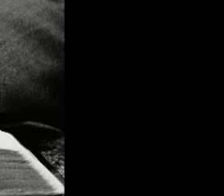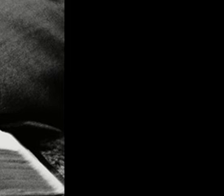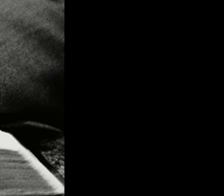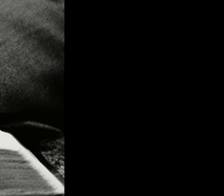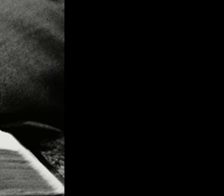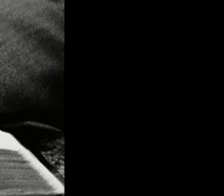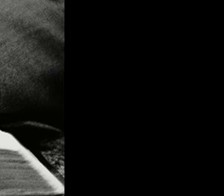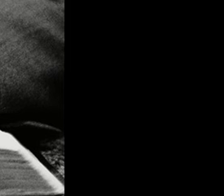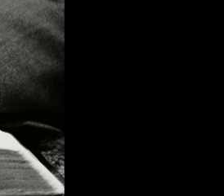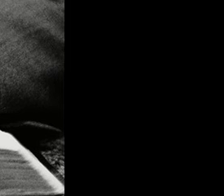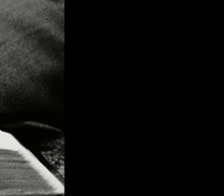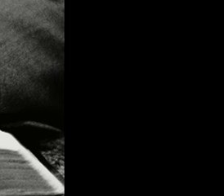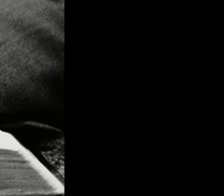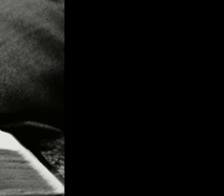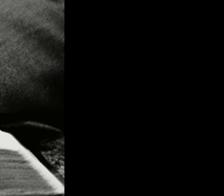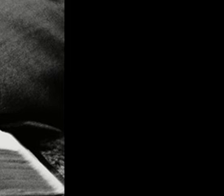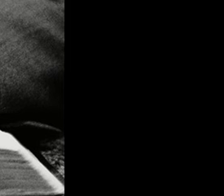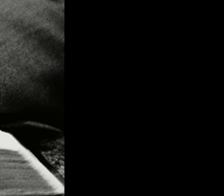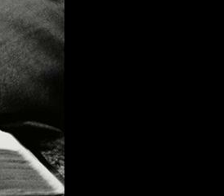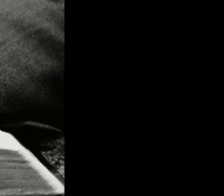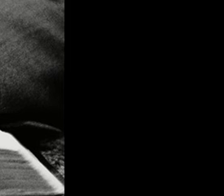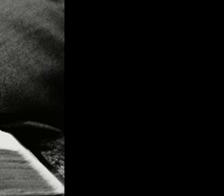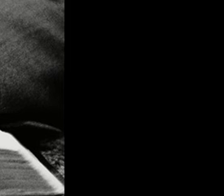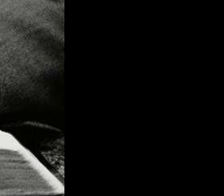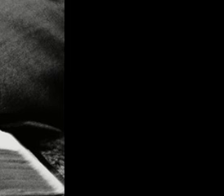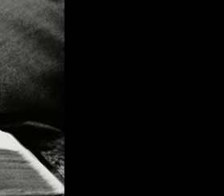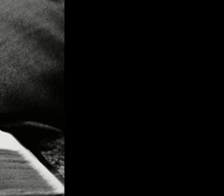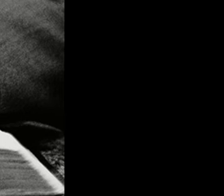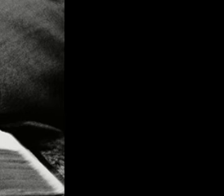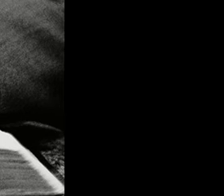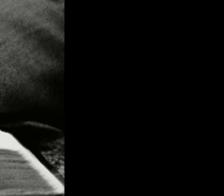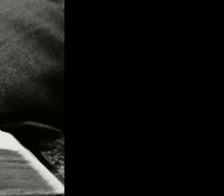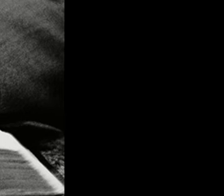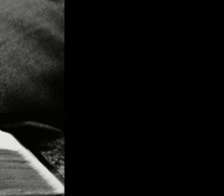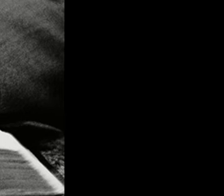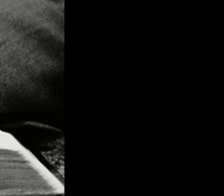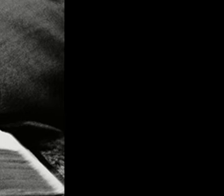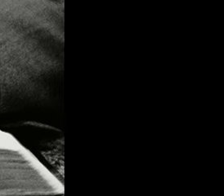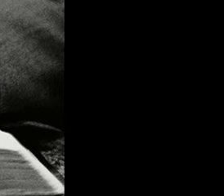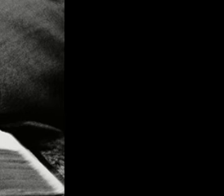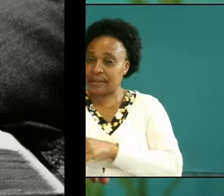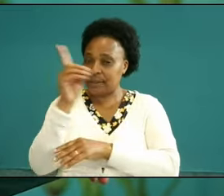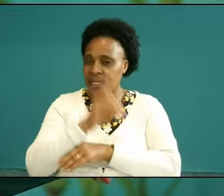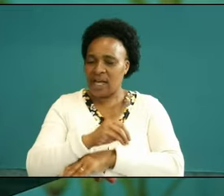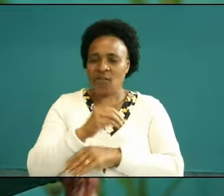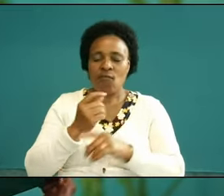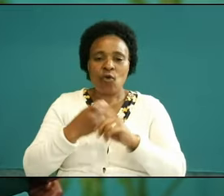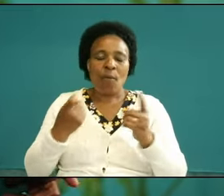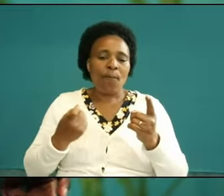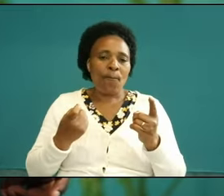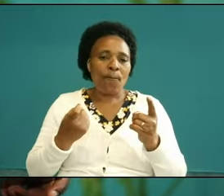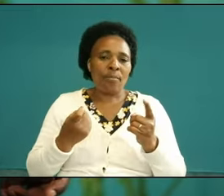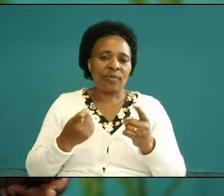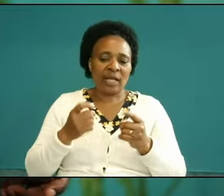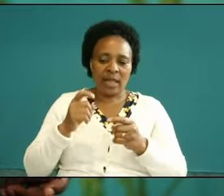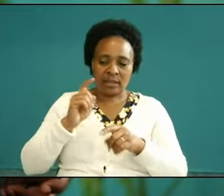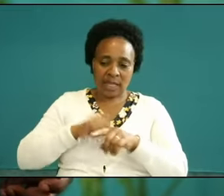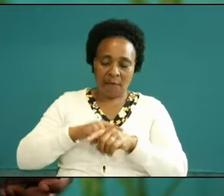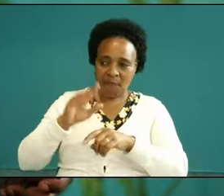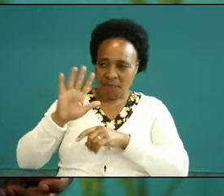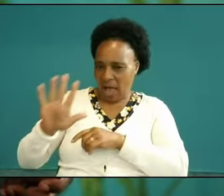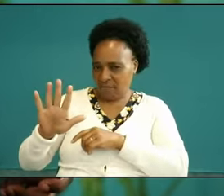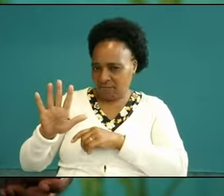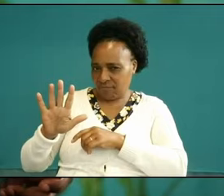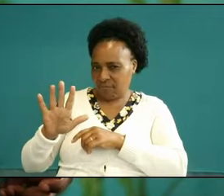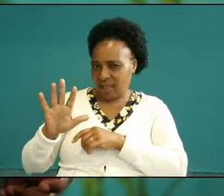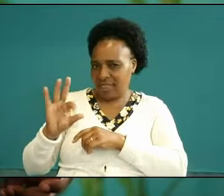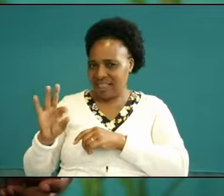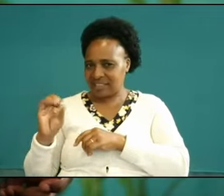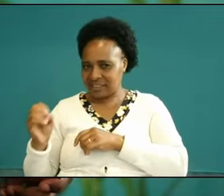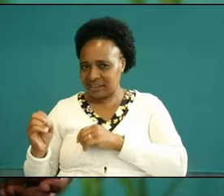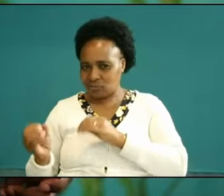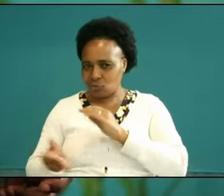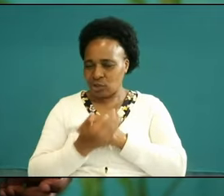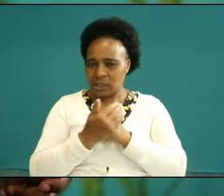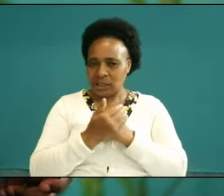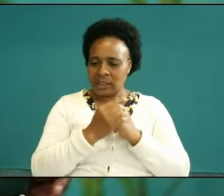day and basically we want to have a moment every single day from 5:30 in the morning to 6:10 every